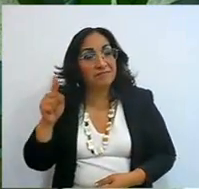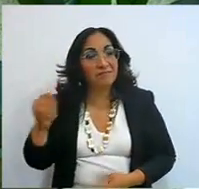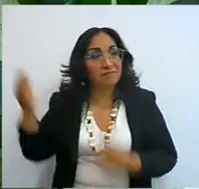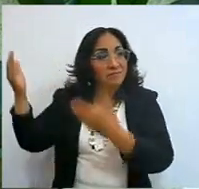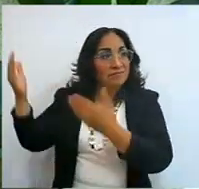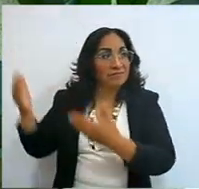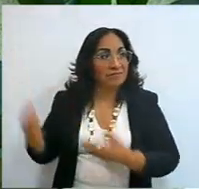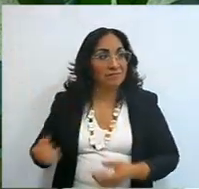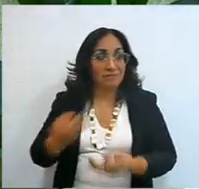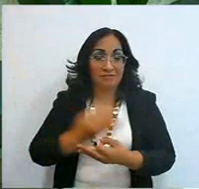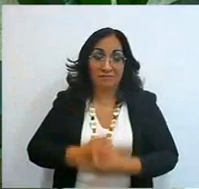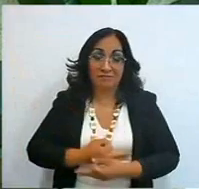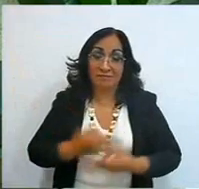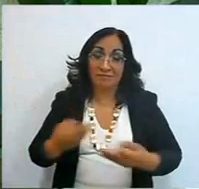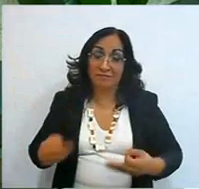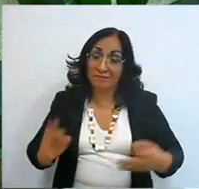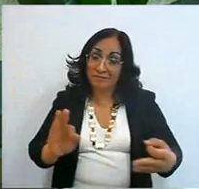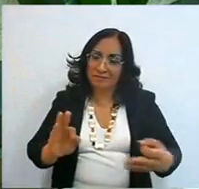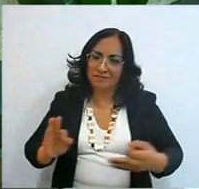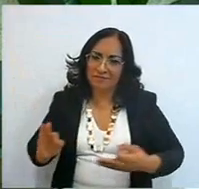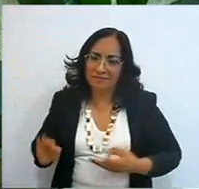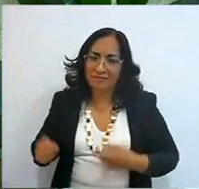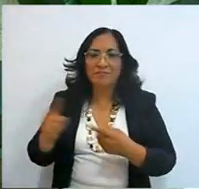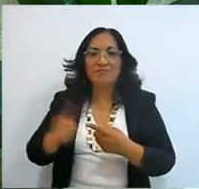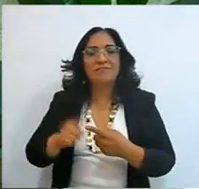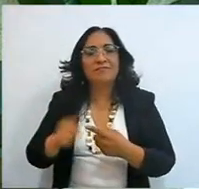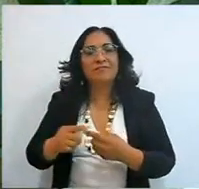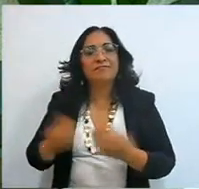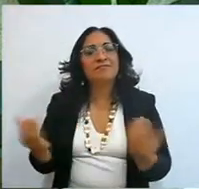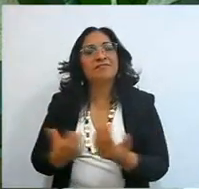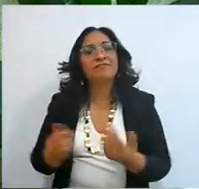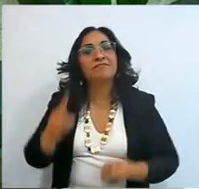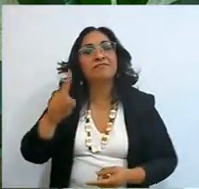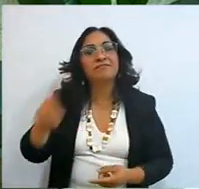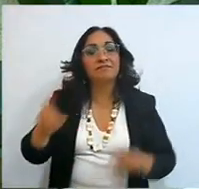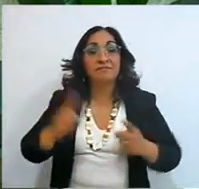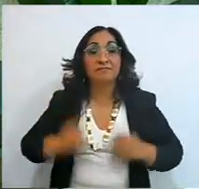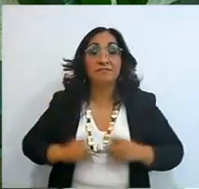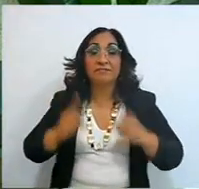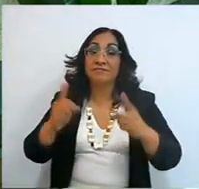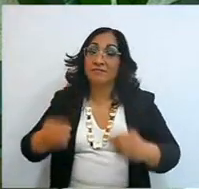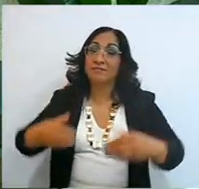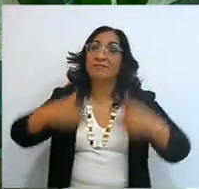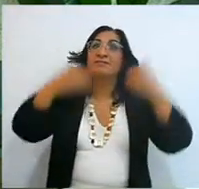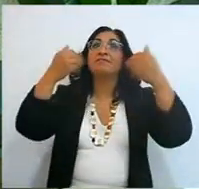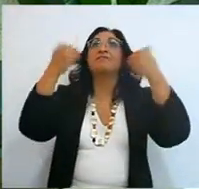The first thing you're going to do is adore me, that's the first thing you're going to do,